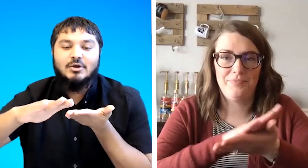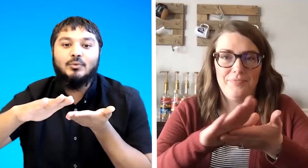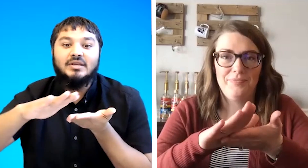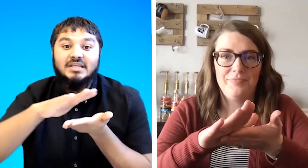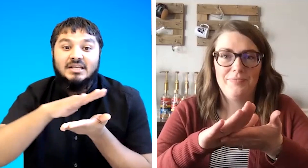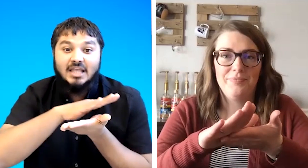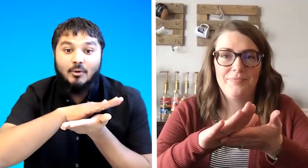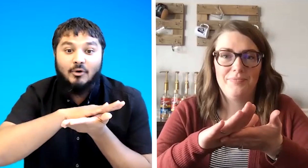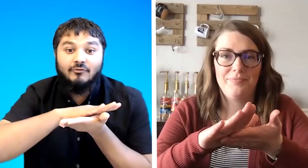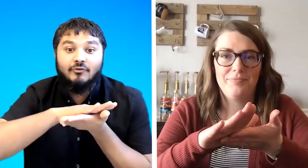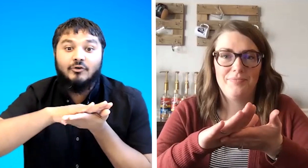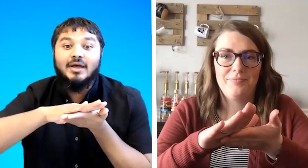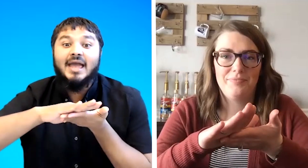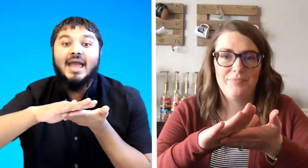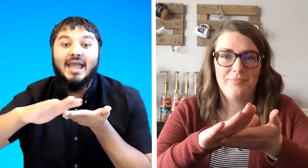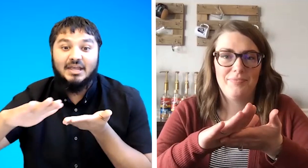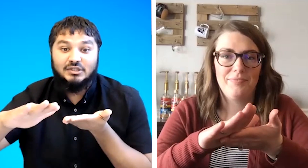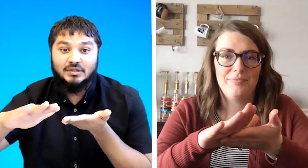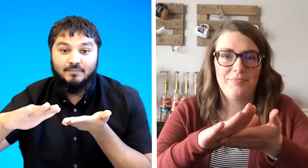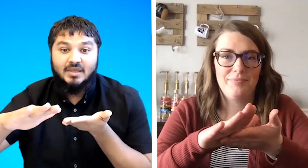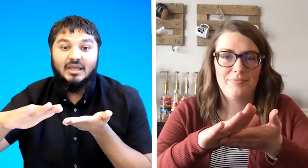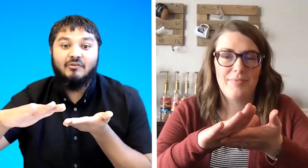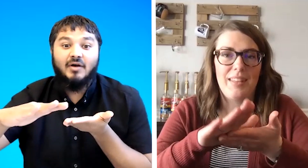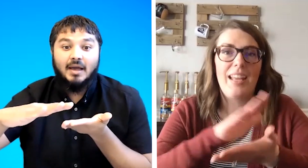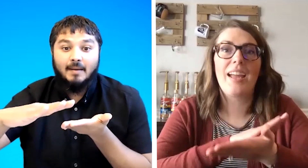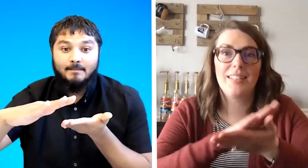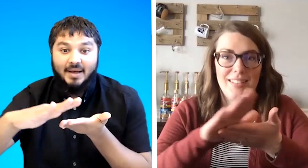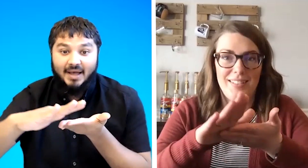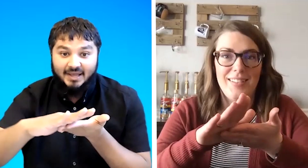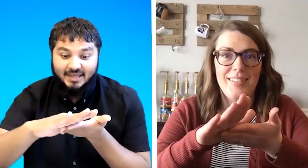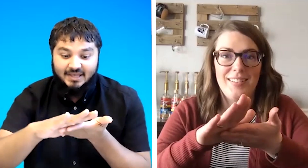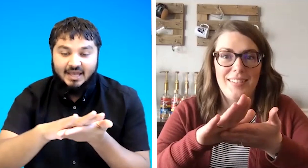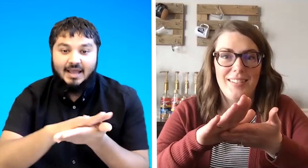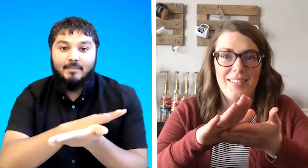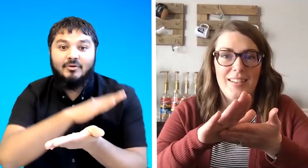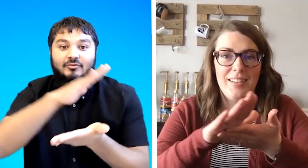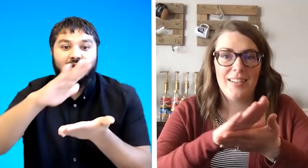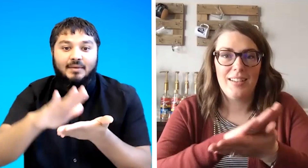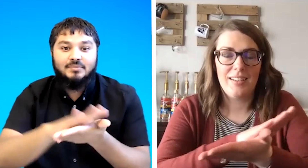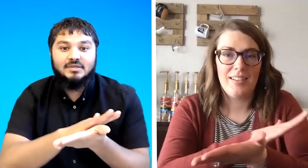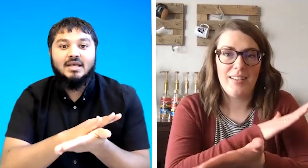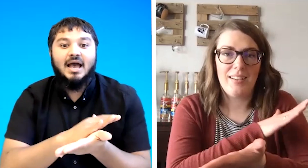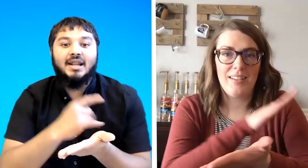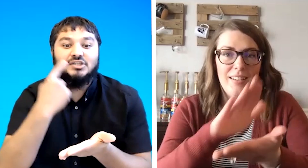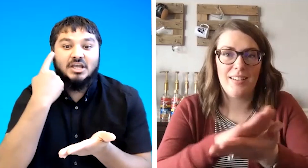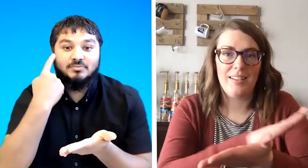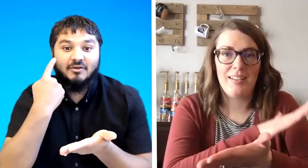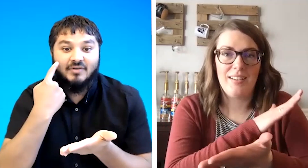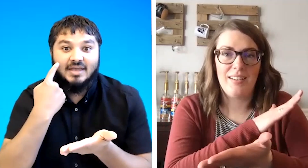we teach that one for h if i come back a couple of times and i change my face